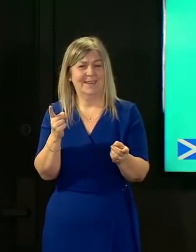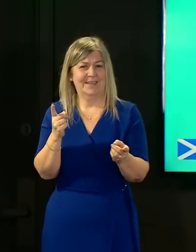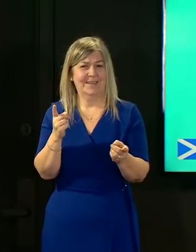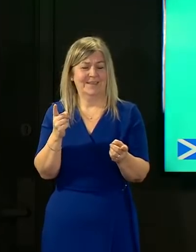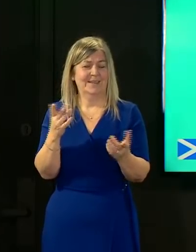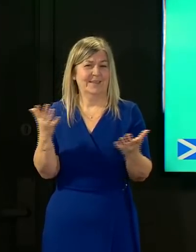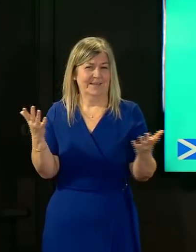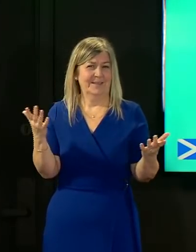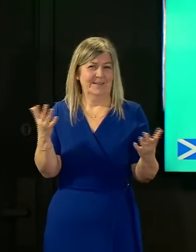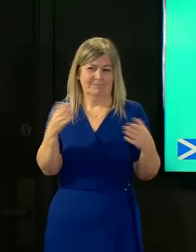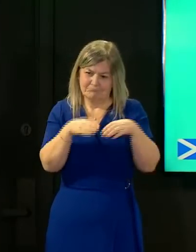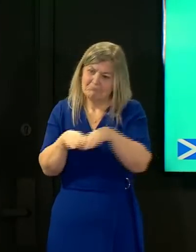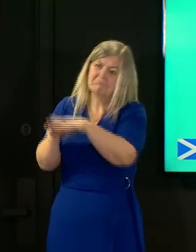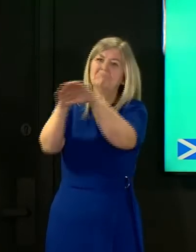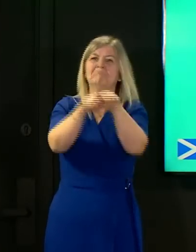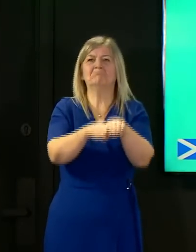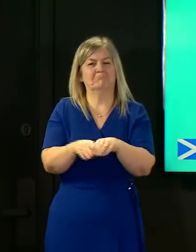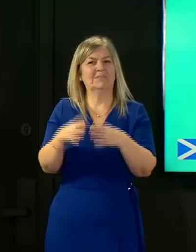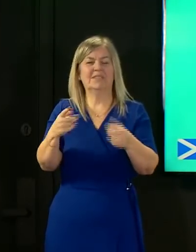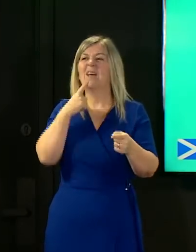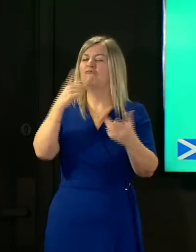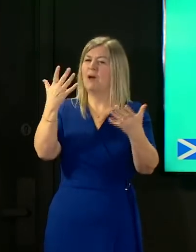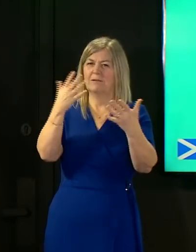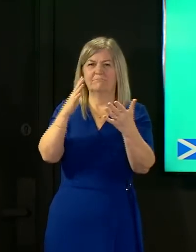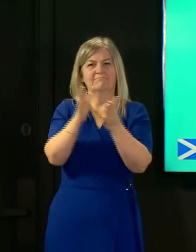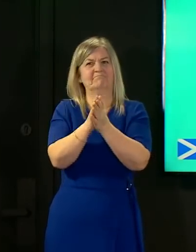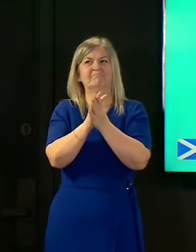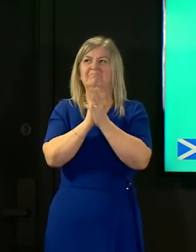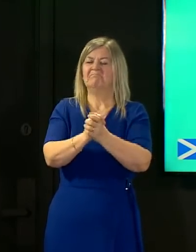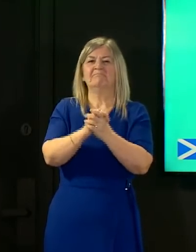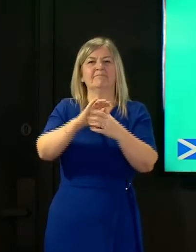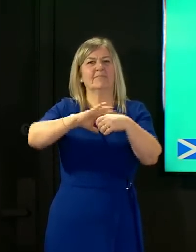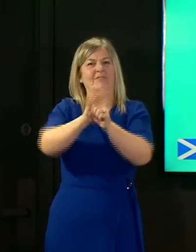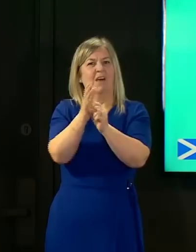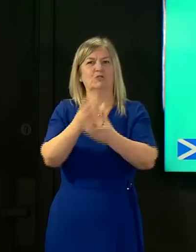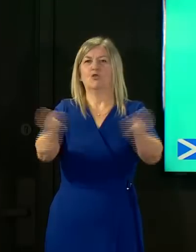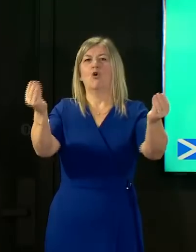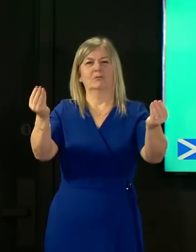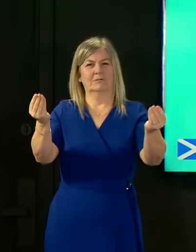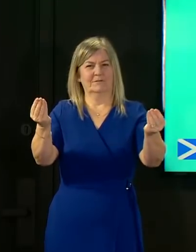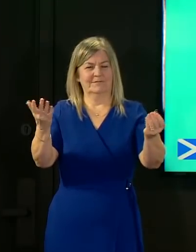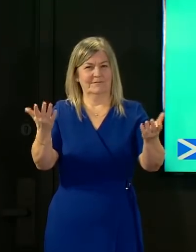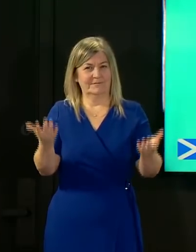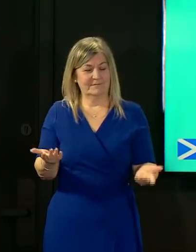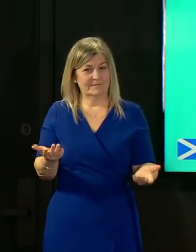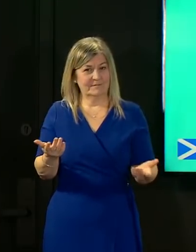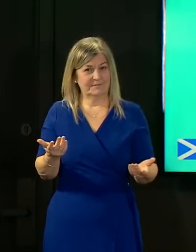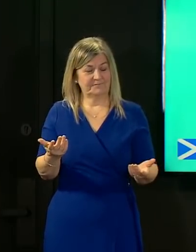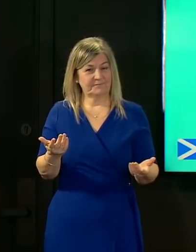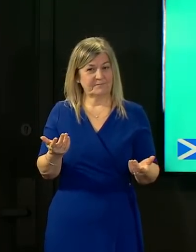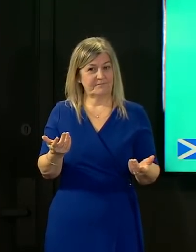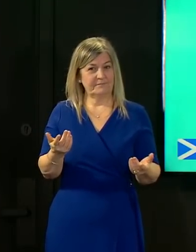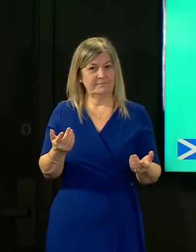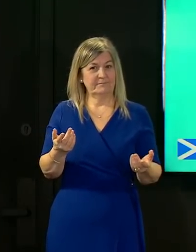we're approaching that because if we do that if we allow that to be forgotten then there's always the